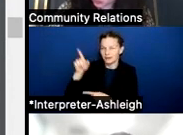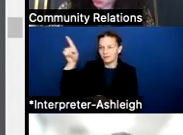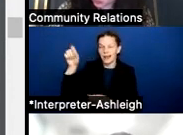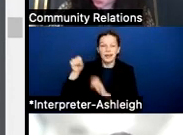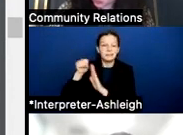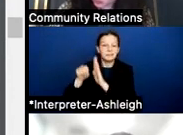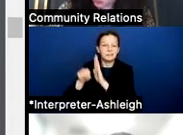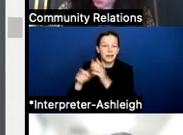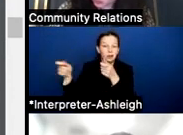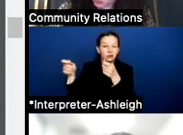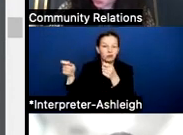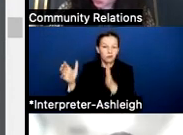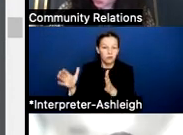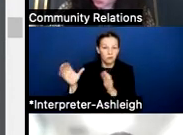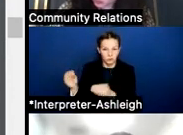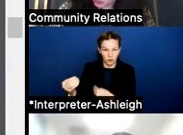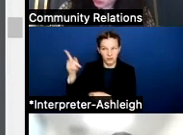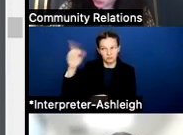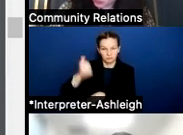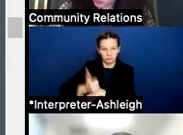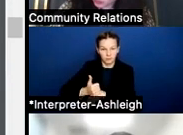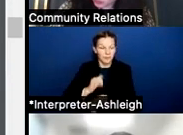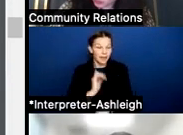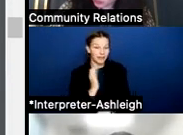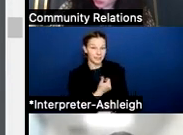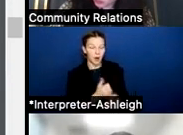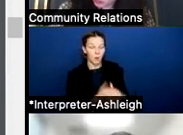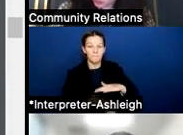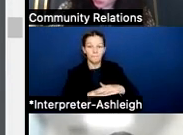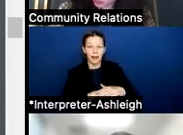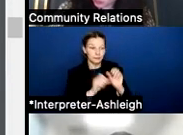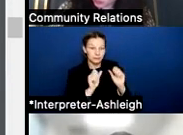This is the maximum that we can charge for taxes on your property. As you can see,